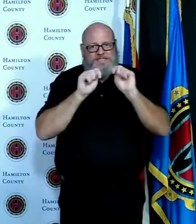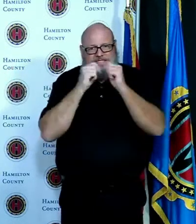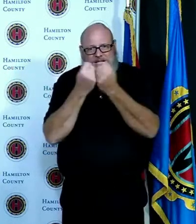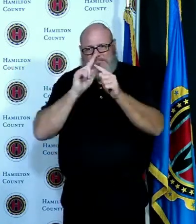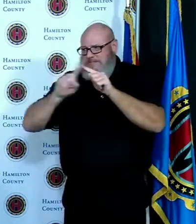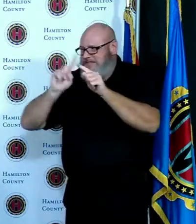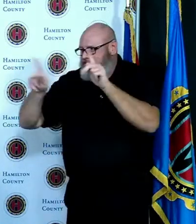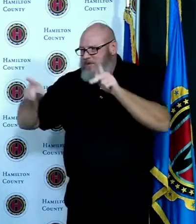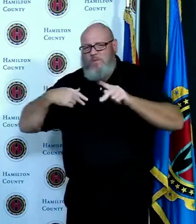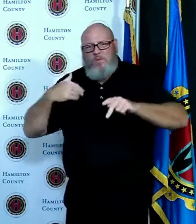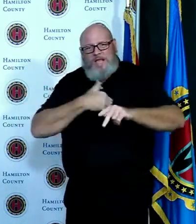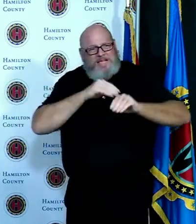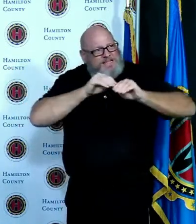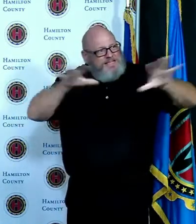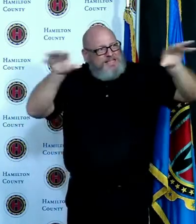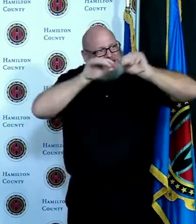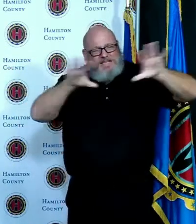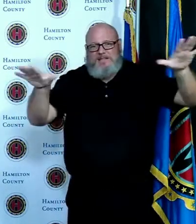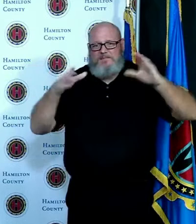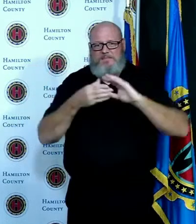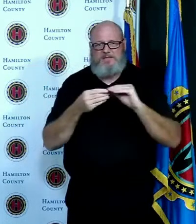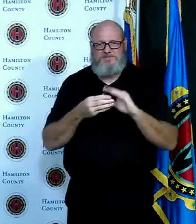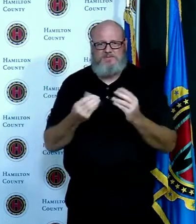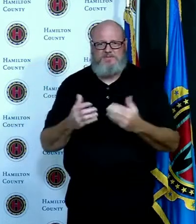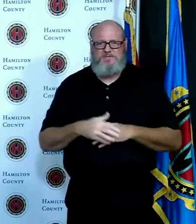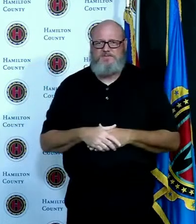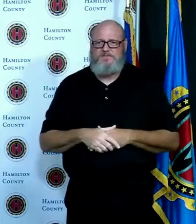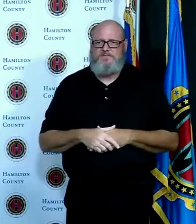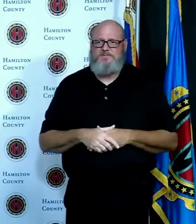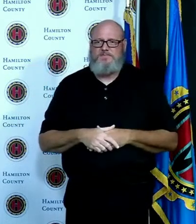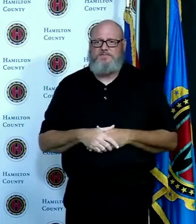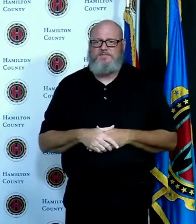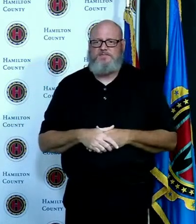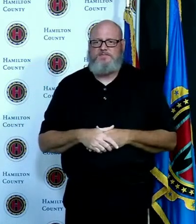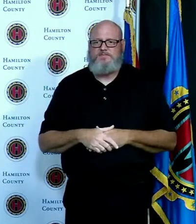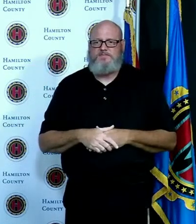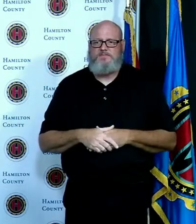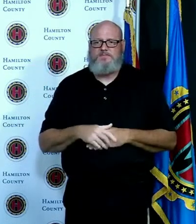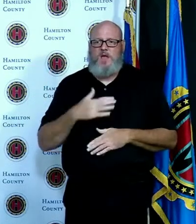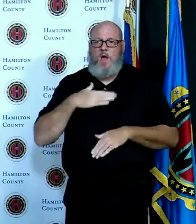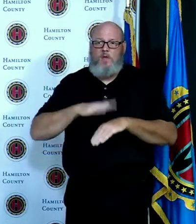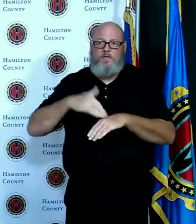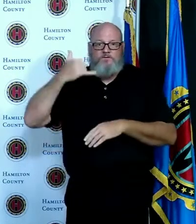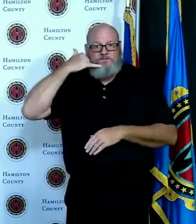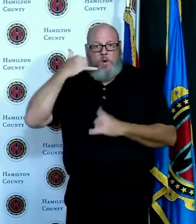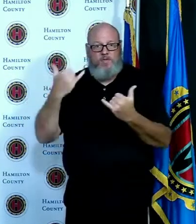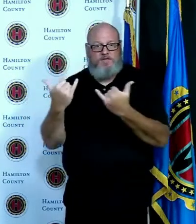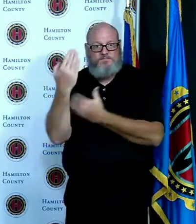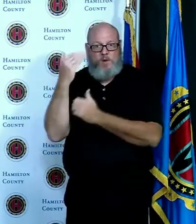and so I said to the Governor I think part of the challenge here is that we've got mixed messaging